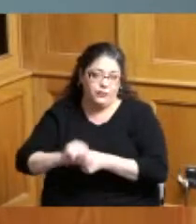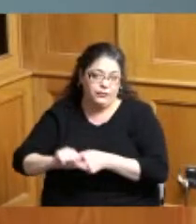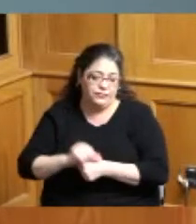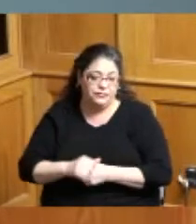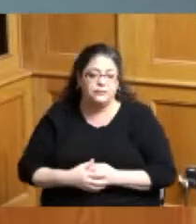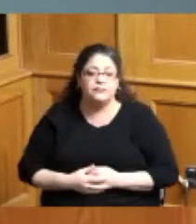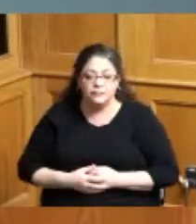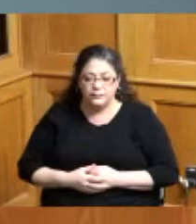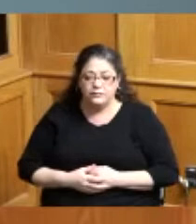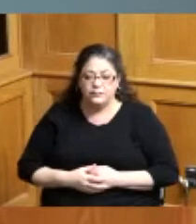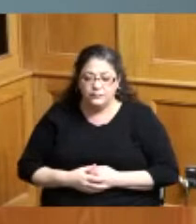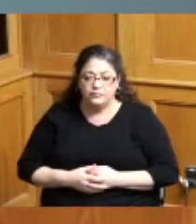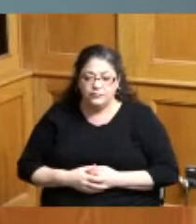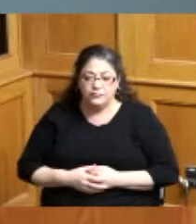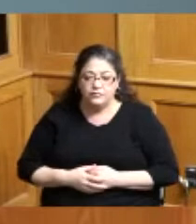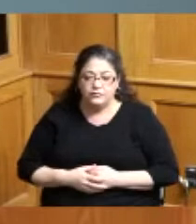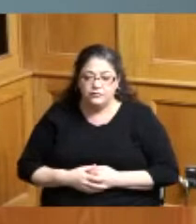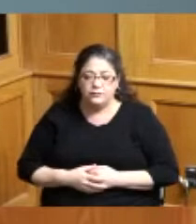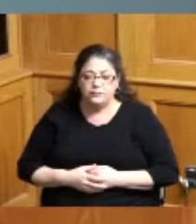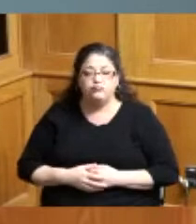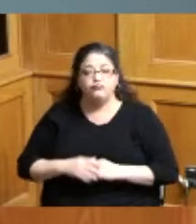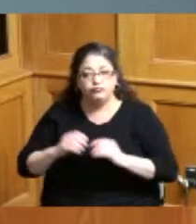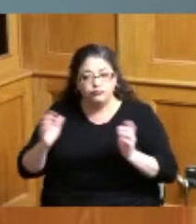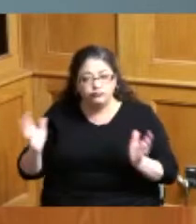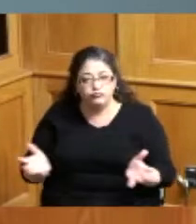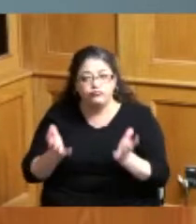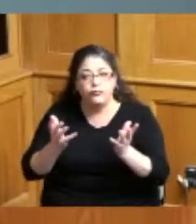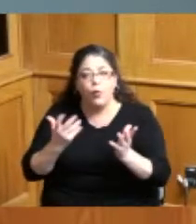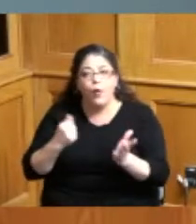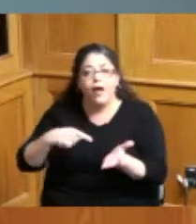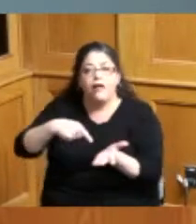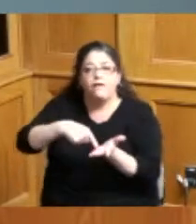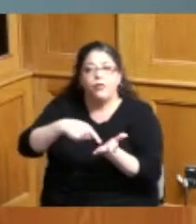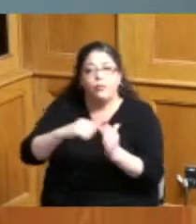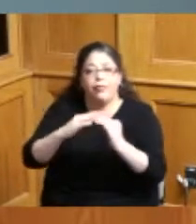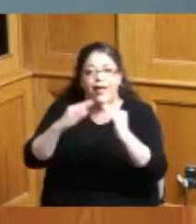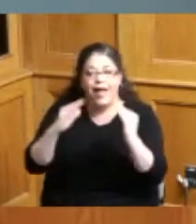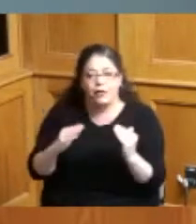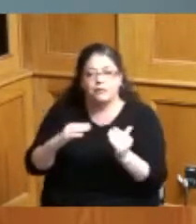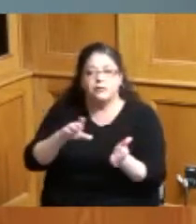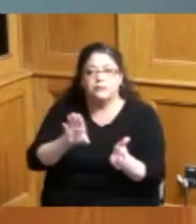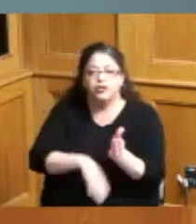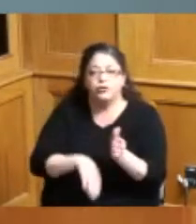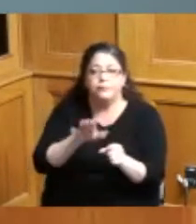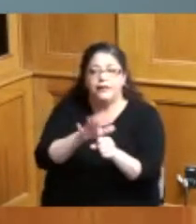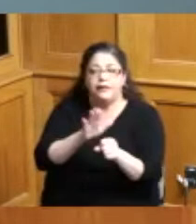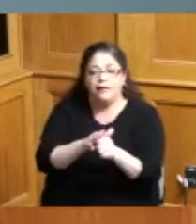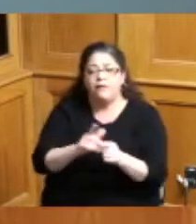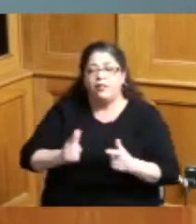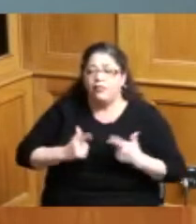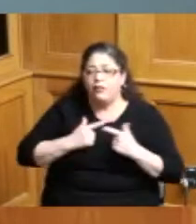continuing to promote affordable housing and it was just a great event and that's all I have right